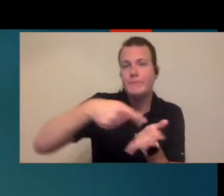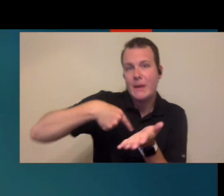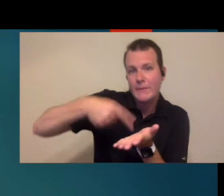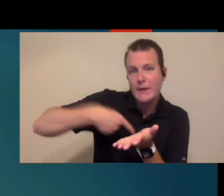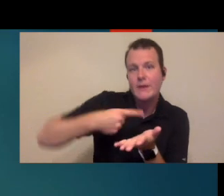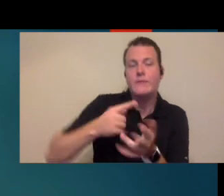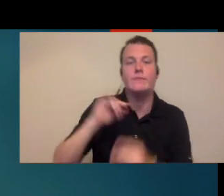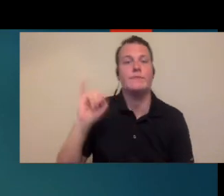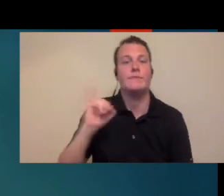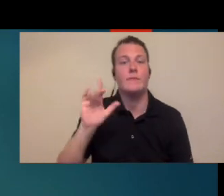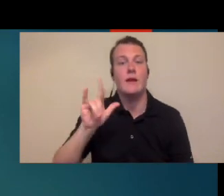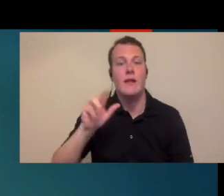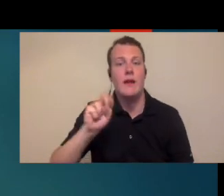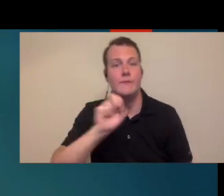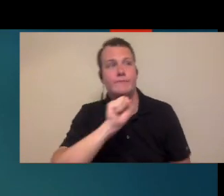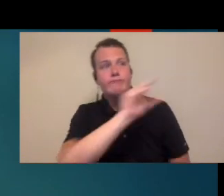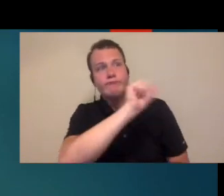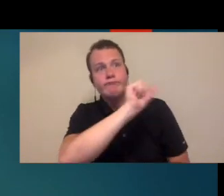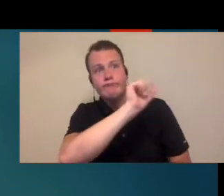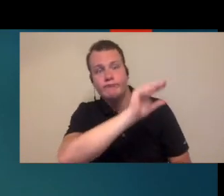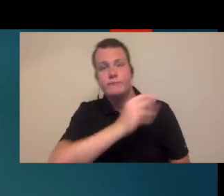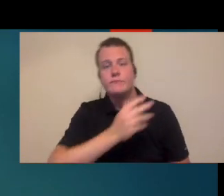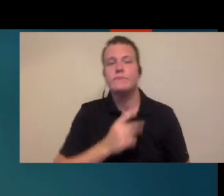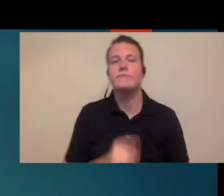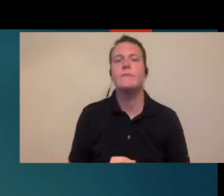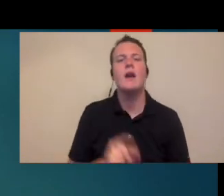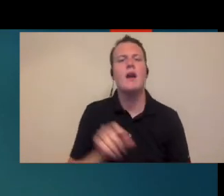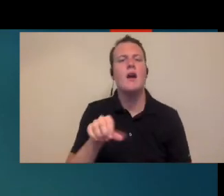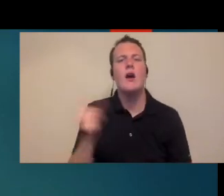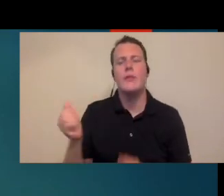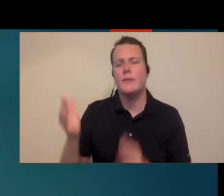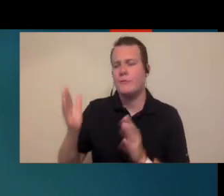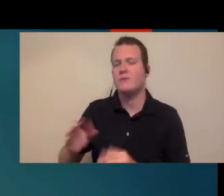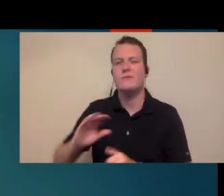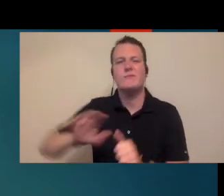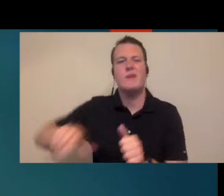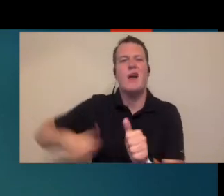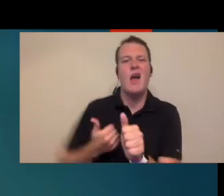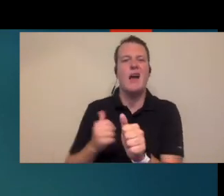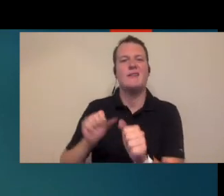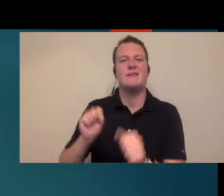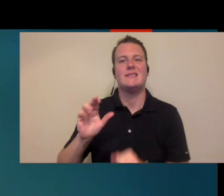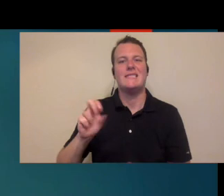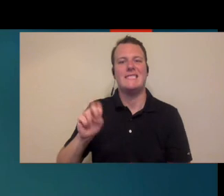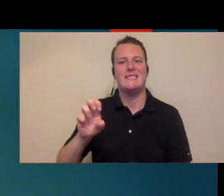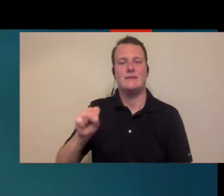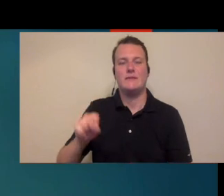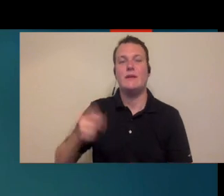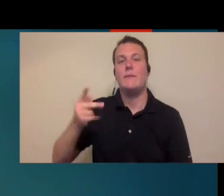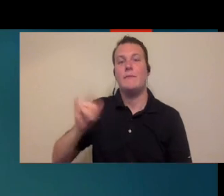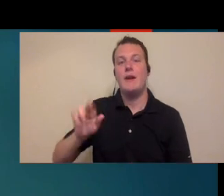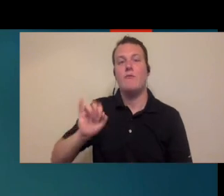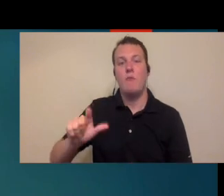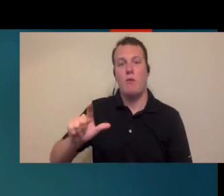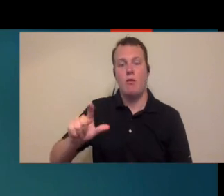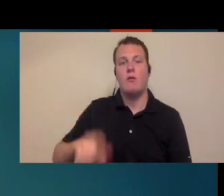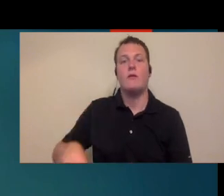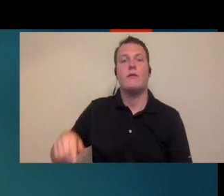submitting insurance claims you also have kind of what I call the behind-the-scenes part the people that are running payroll and PTO and